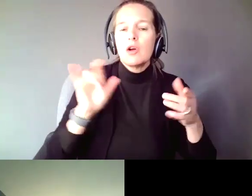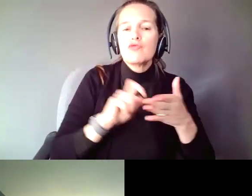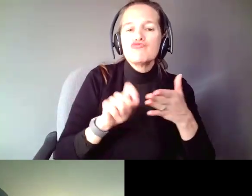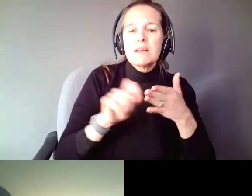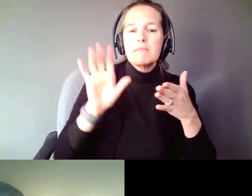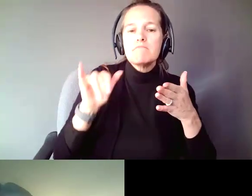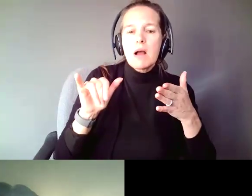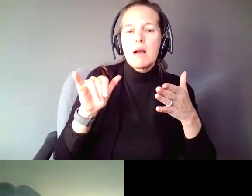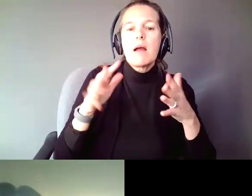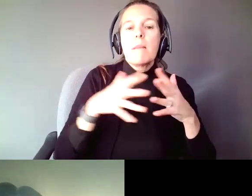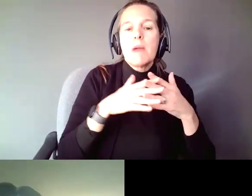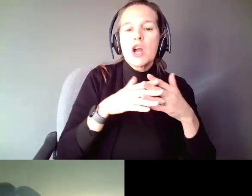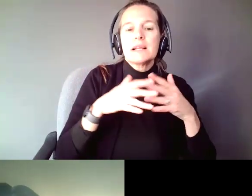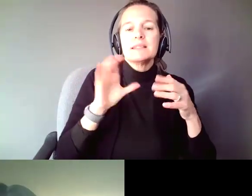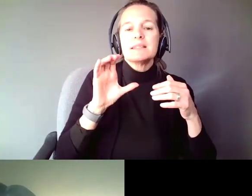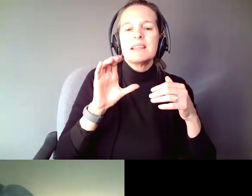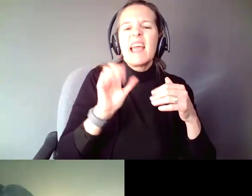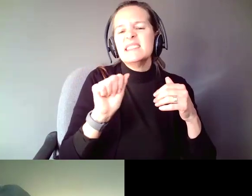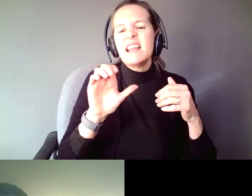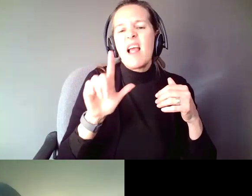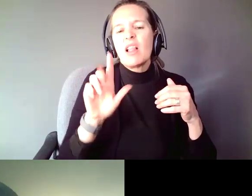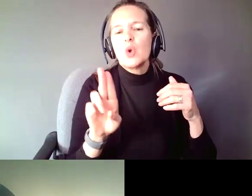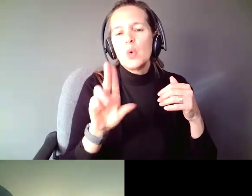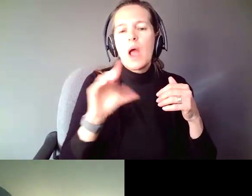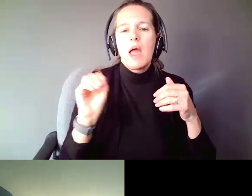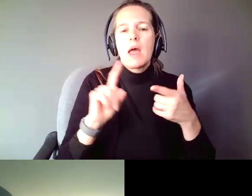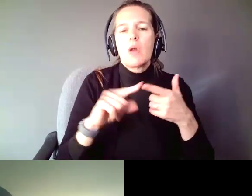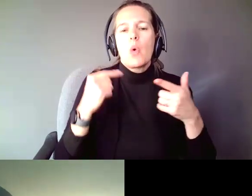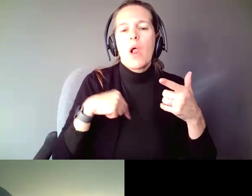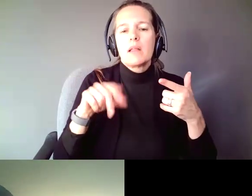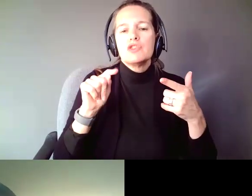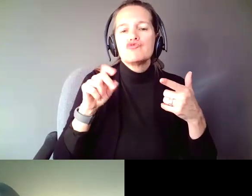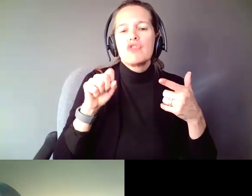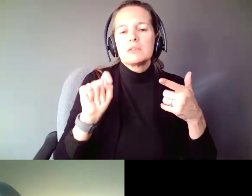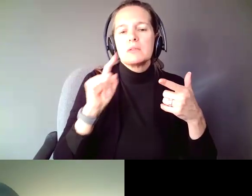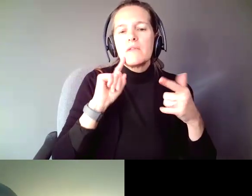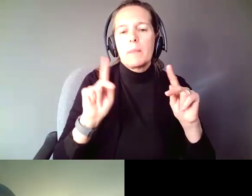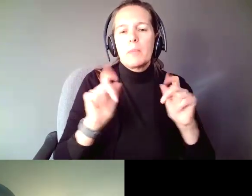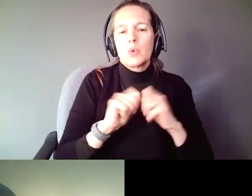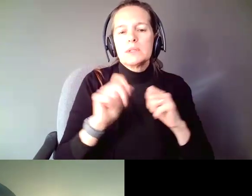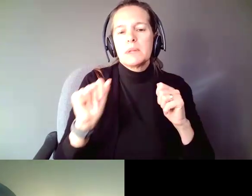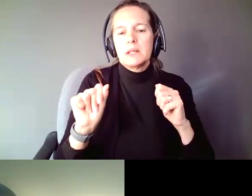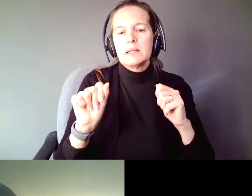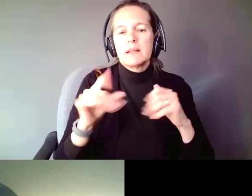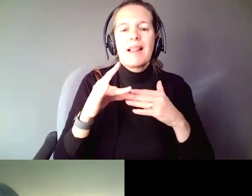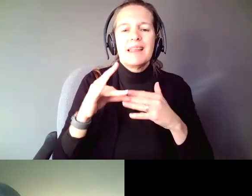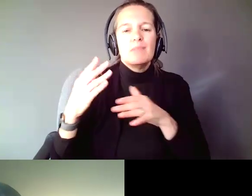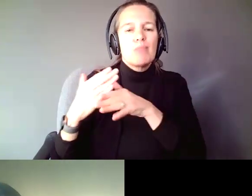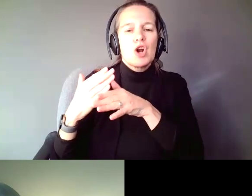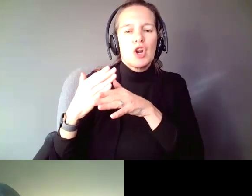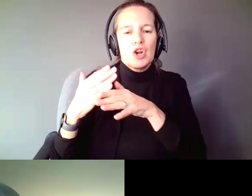between the American Civil Liberties Union and the Equality Trust for Individuals with Disabilities, who was the lead partner in the national resource center